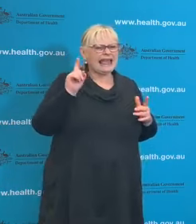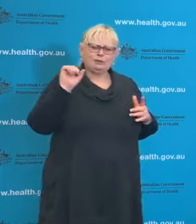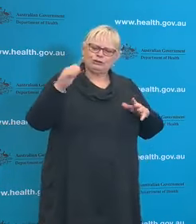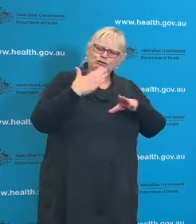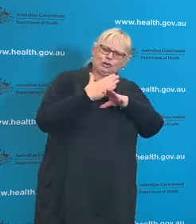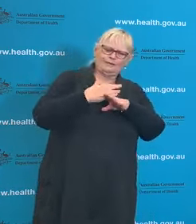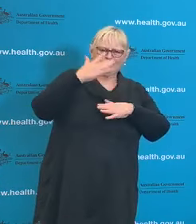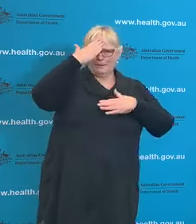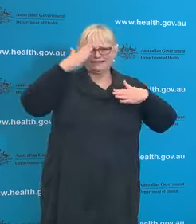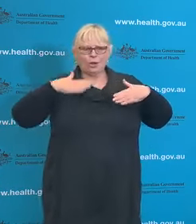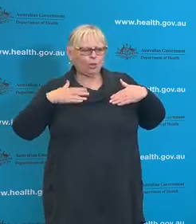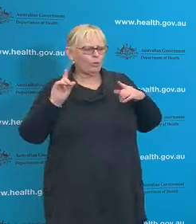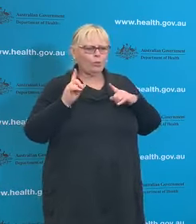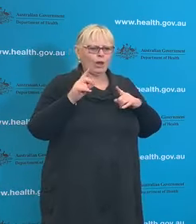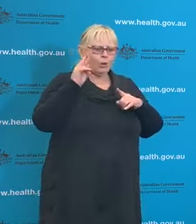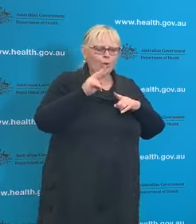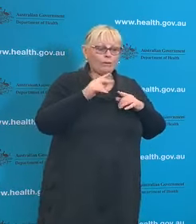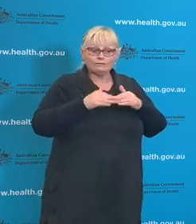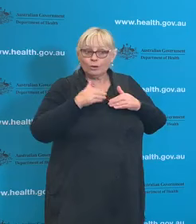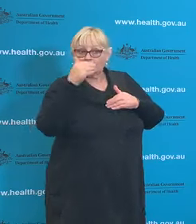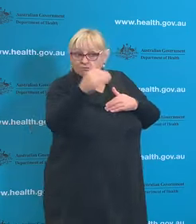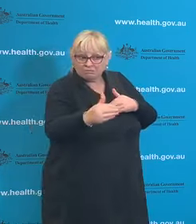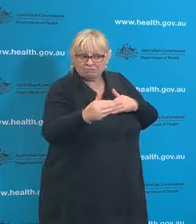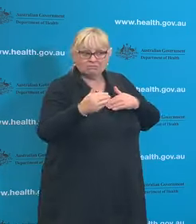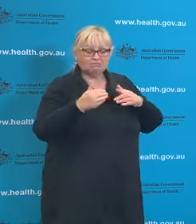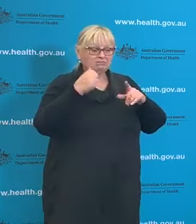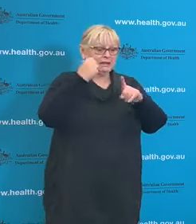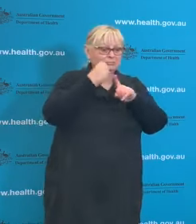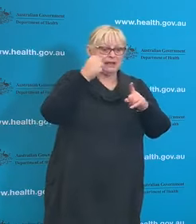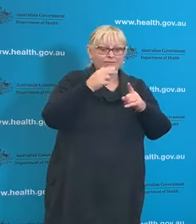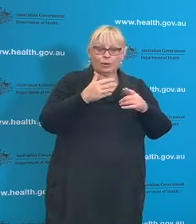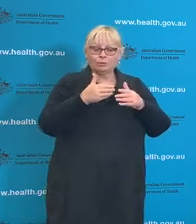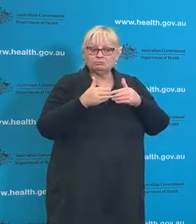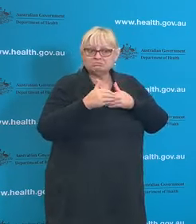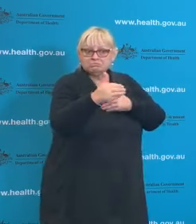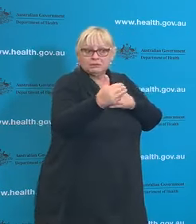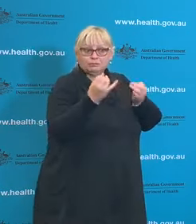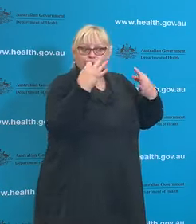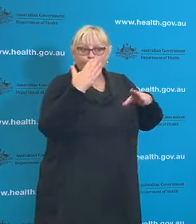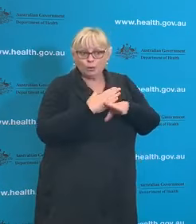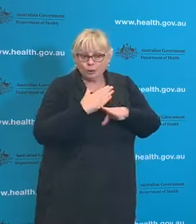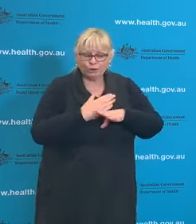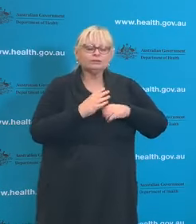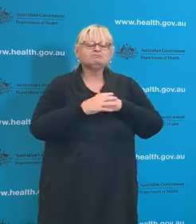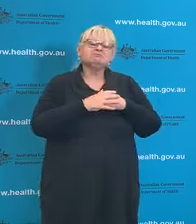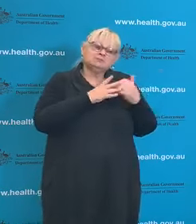health impacts of long term unemployment? So Dr Ruth Vine has been with us for a